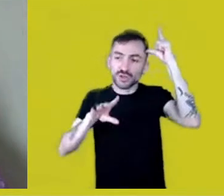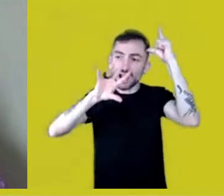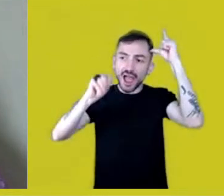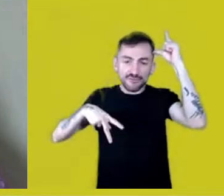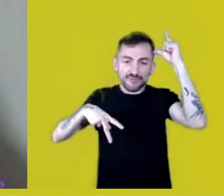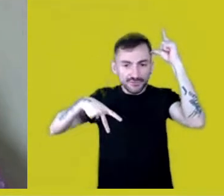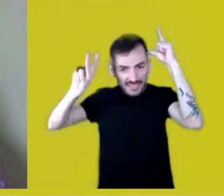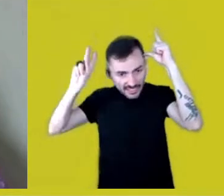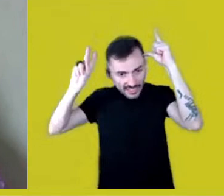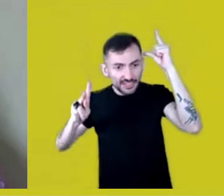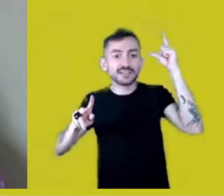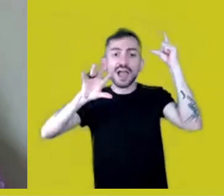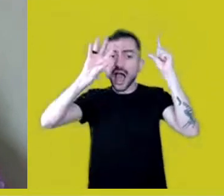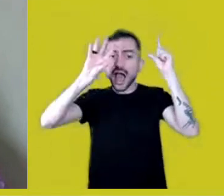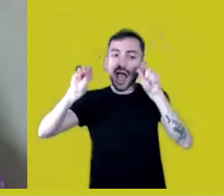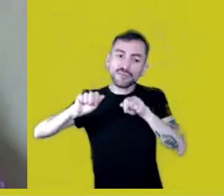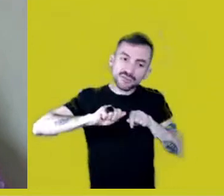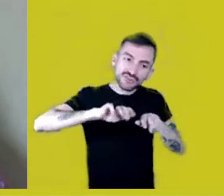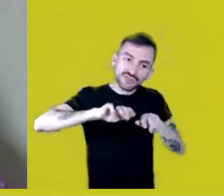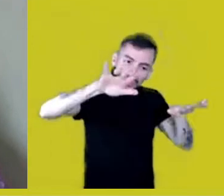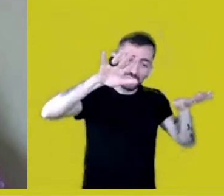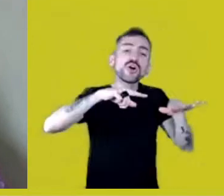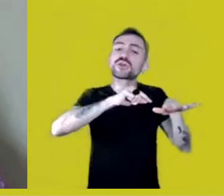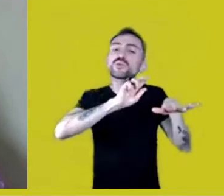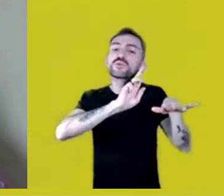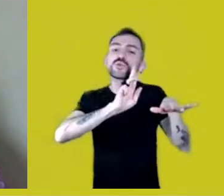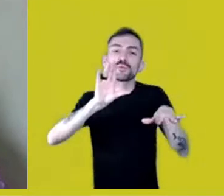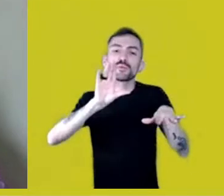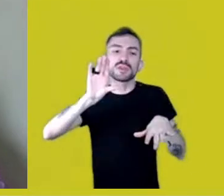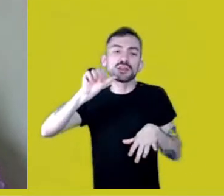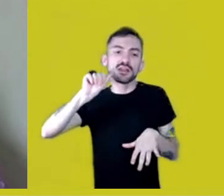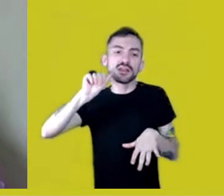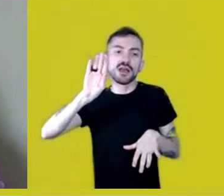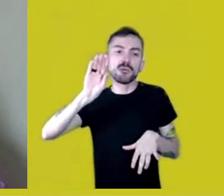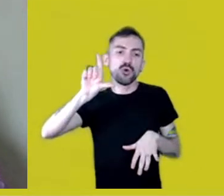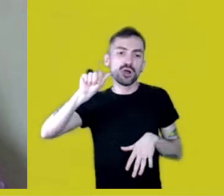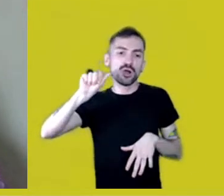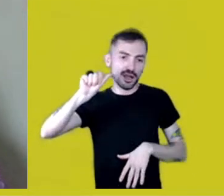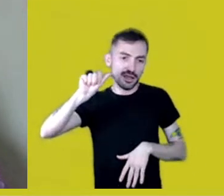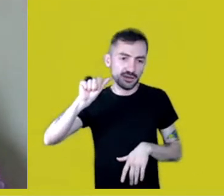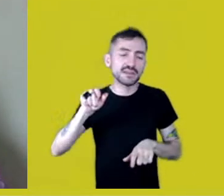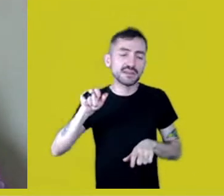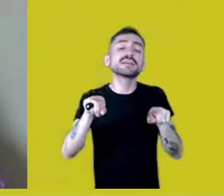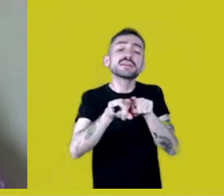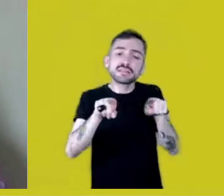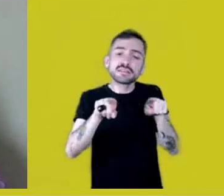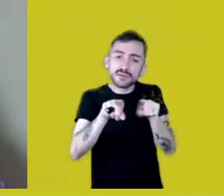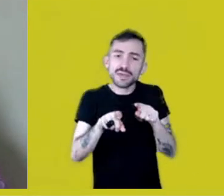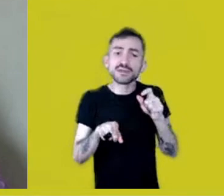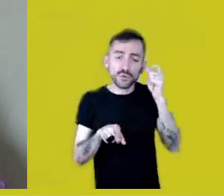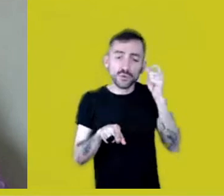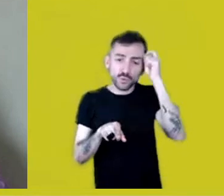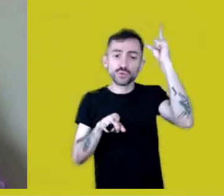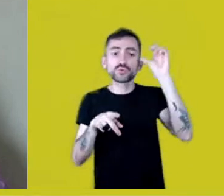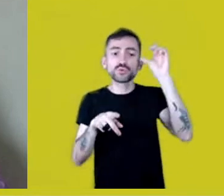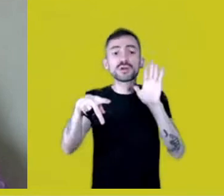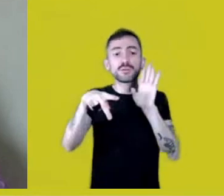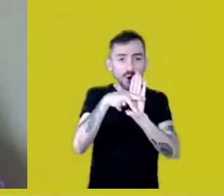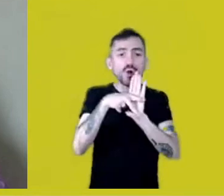which I’ll call Caboclo culture, and cultures of peoples from Europe